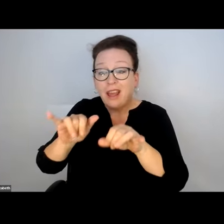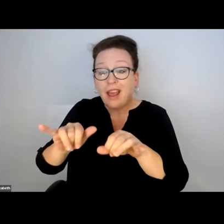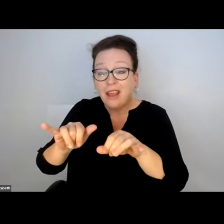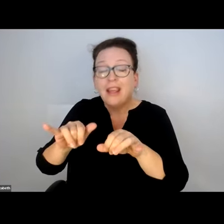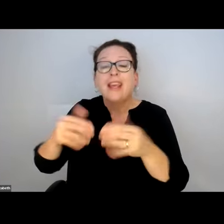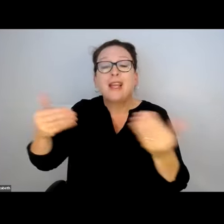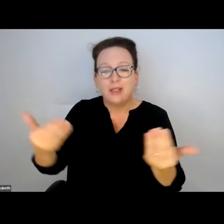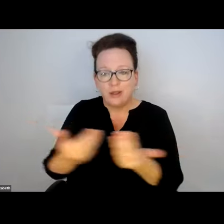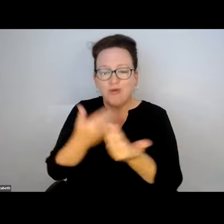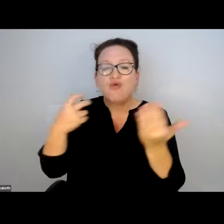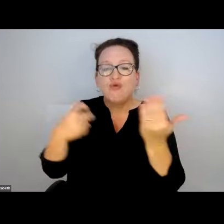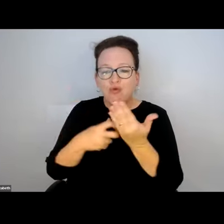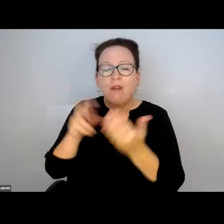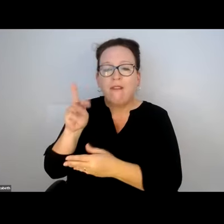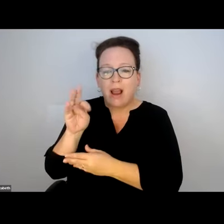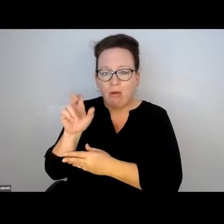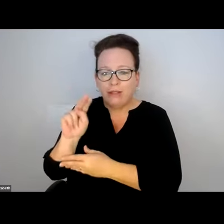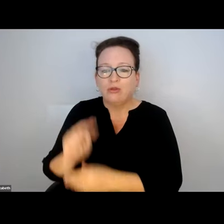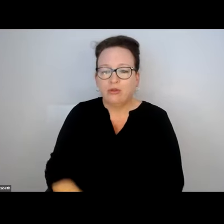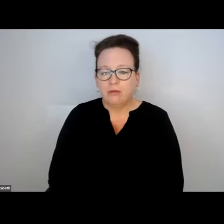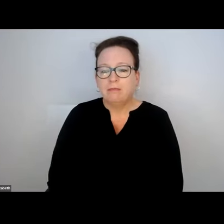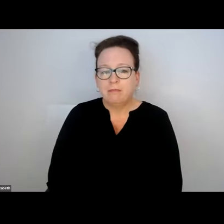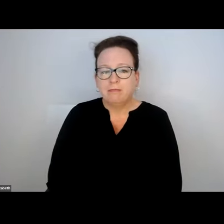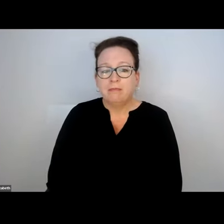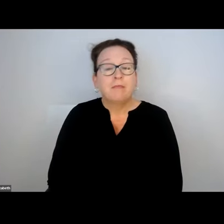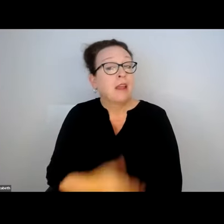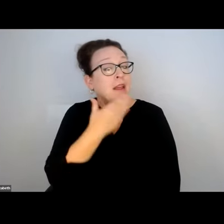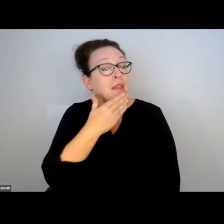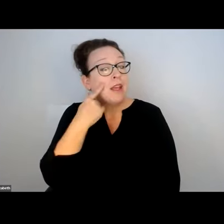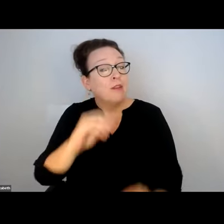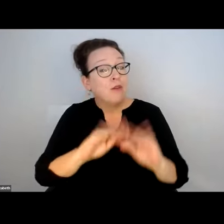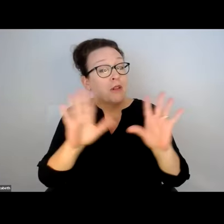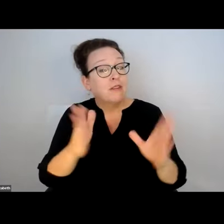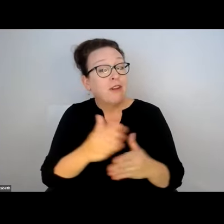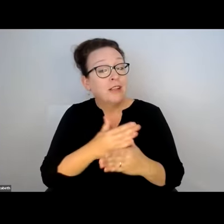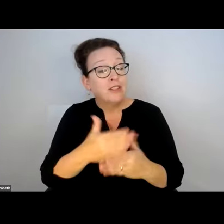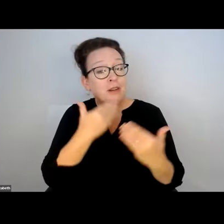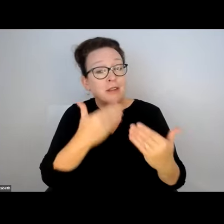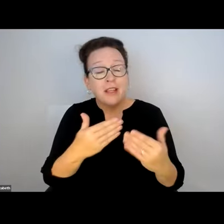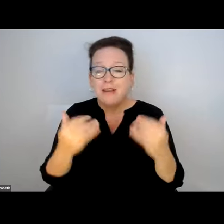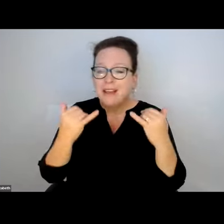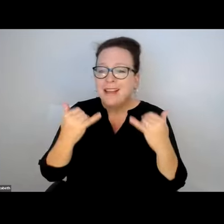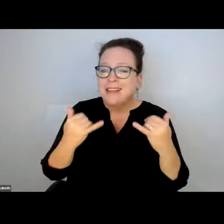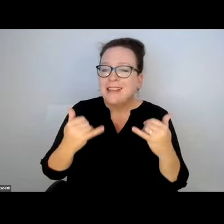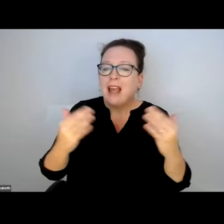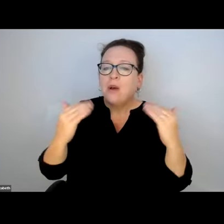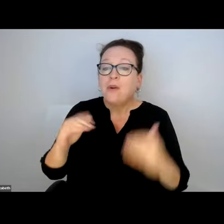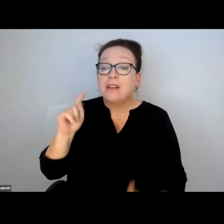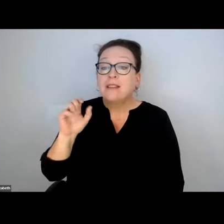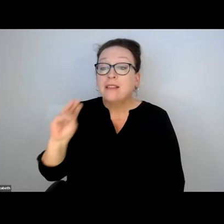AND EVERY DAY IT IS NOT CLEARED, IT IS CONSIDERED A SEPARATE VIOLATION. THANKS FOR SHARING.